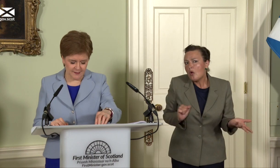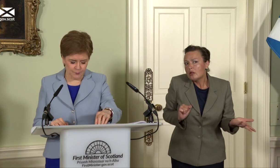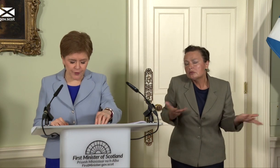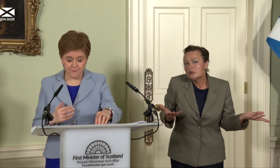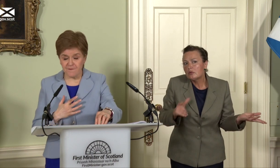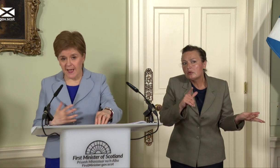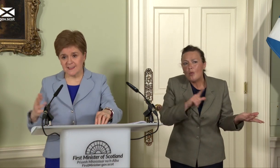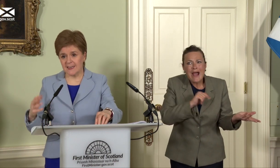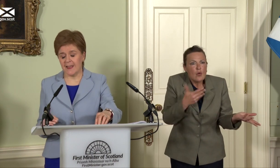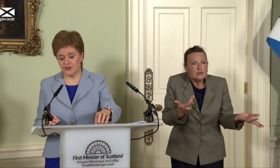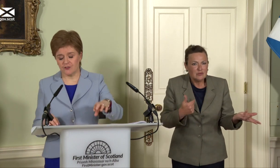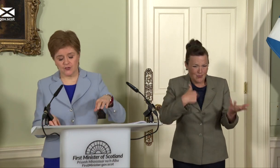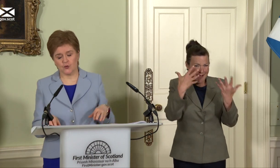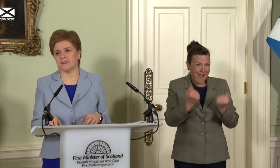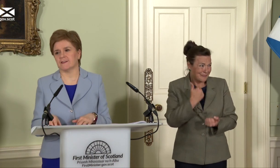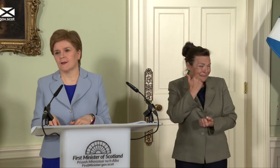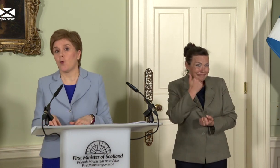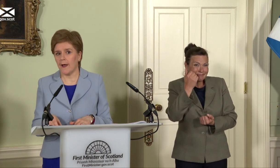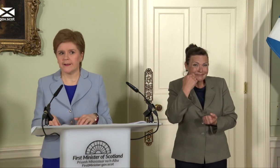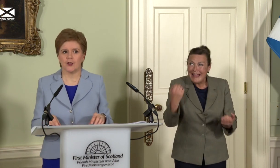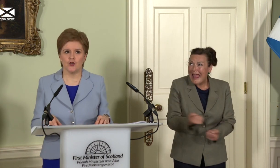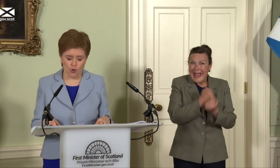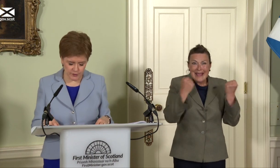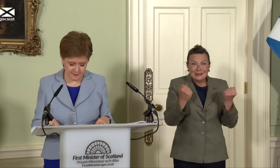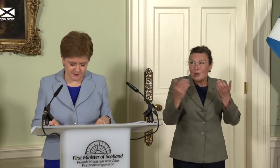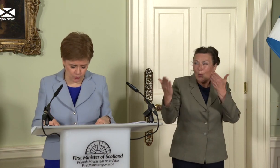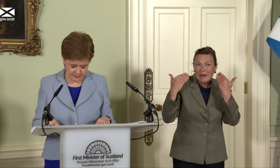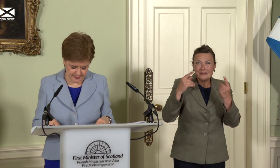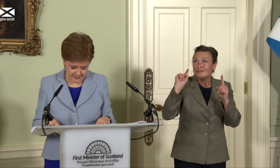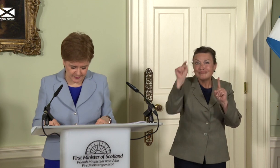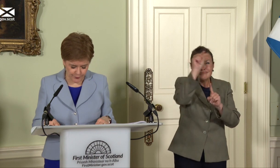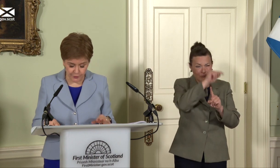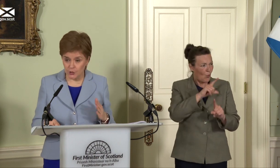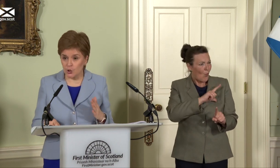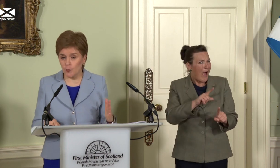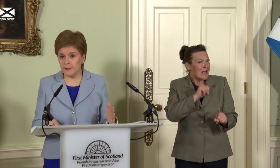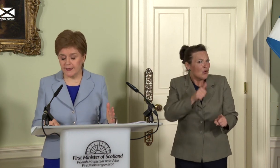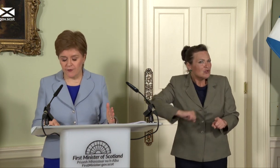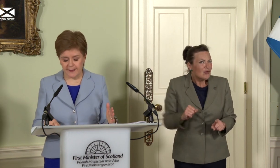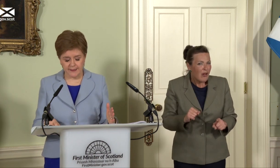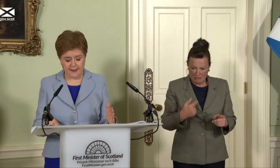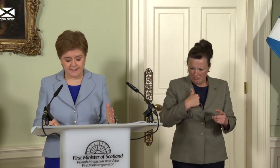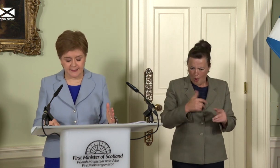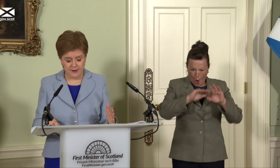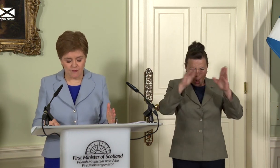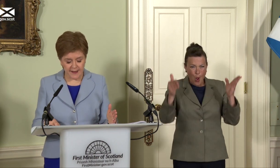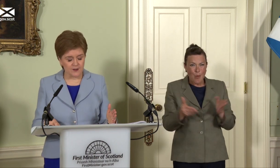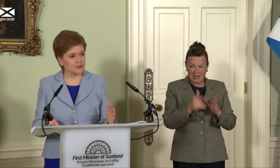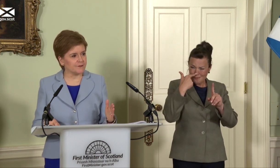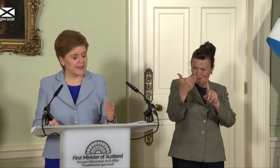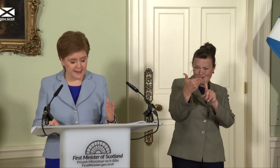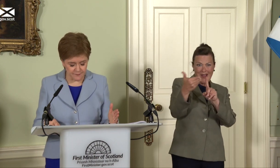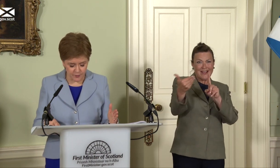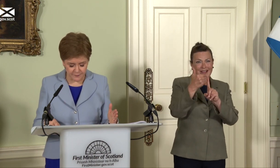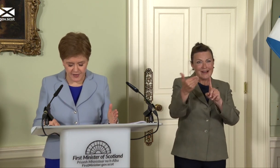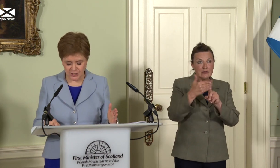With our vast energy resources, why not Scotland? With our globally recognised record of innovation,